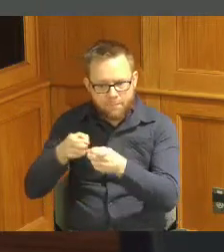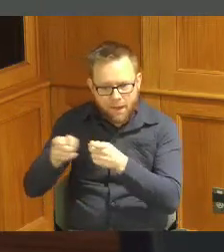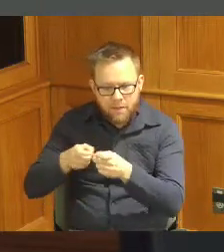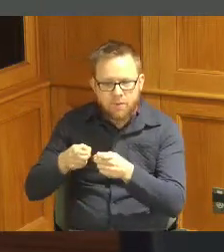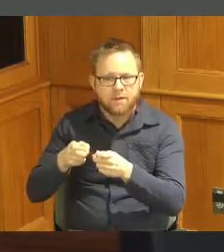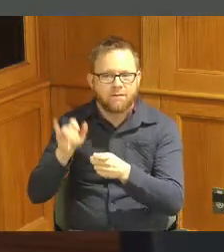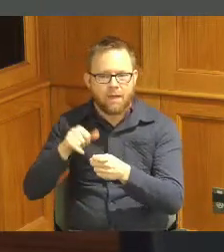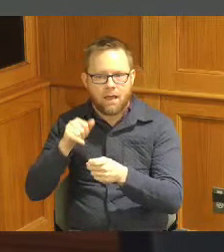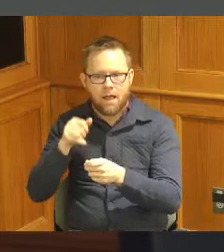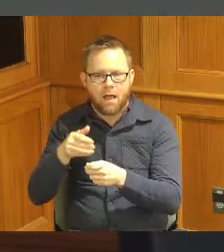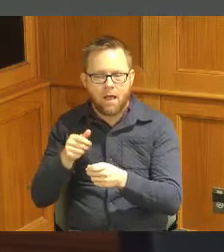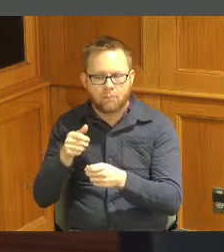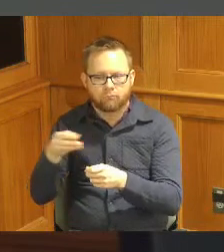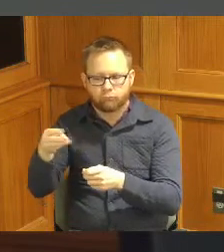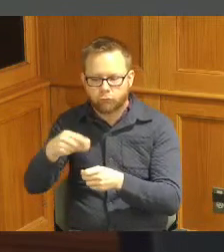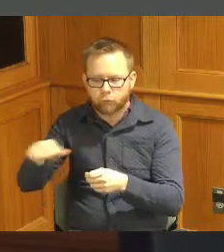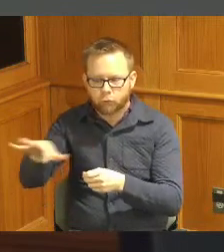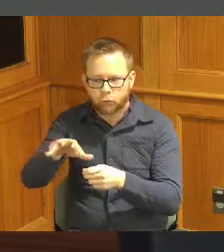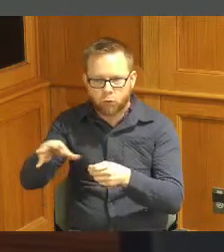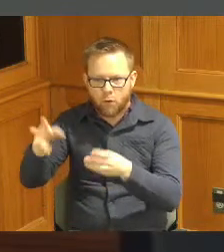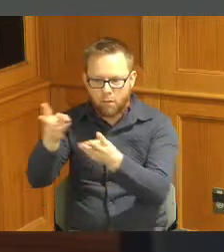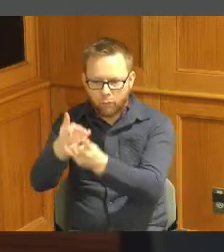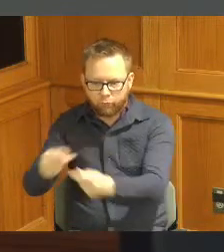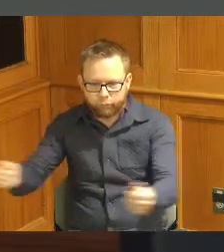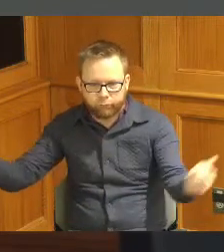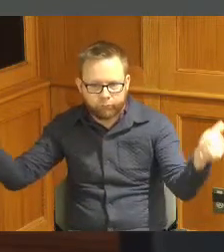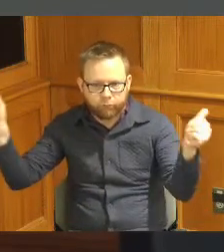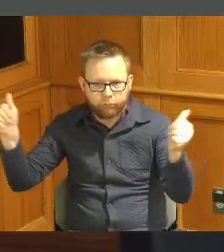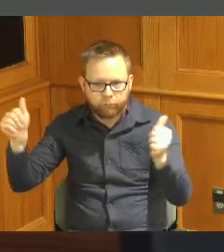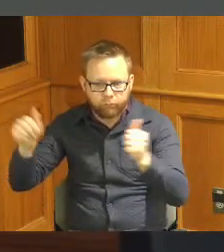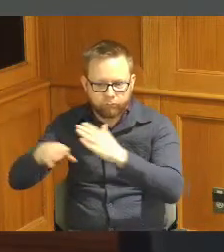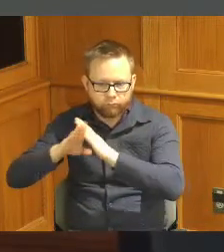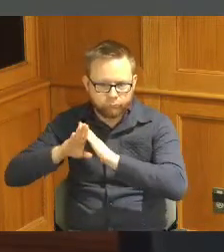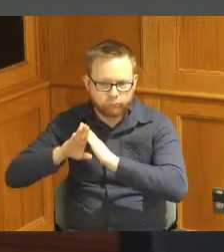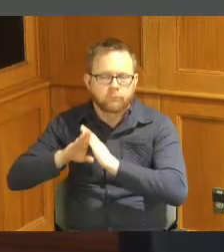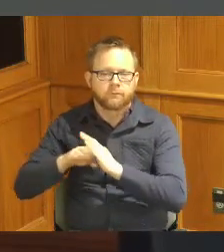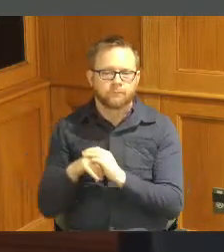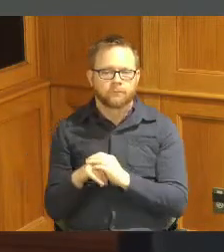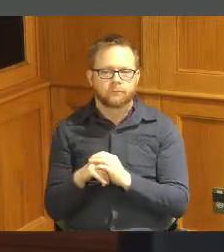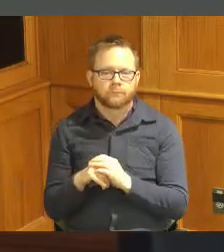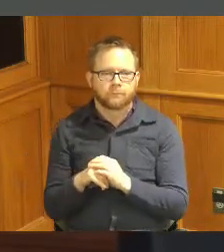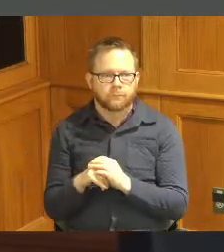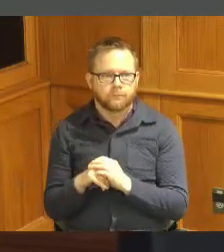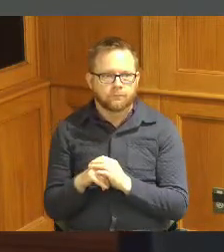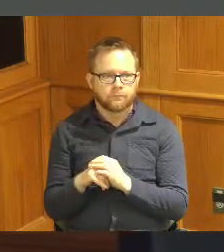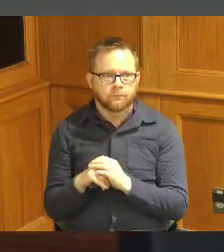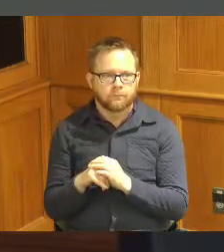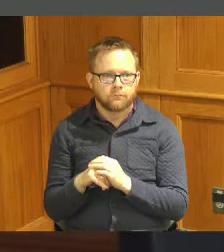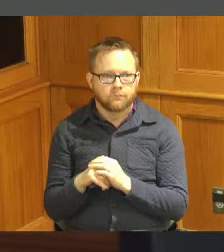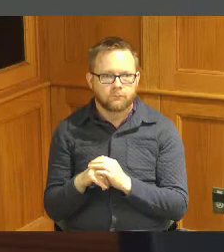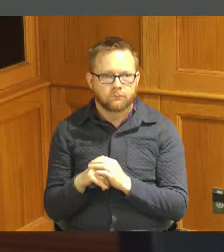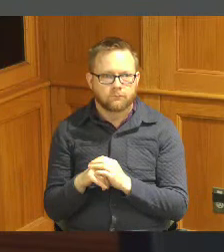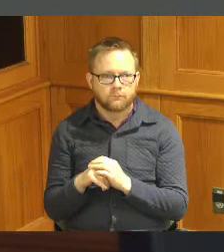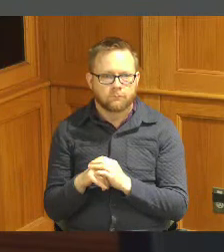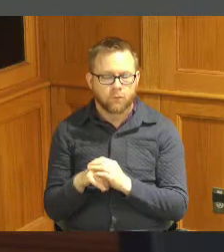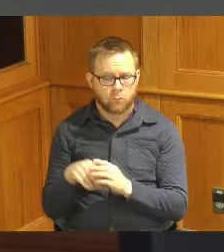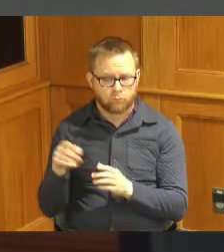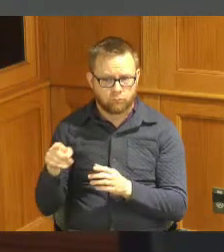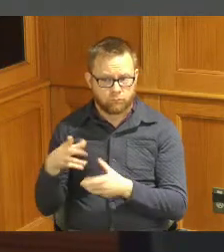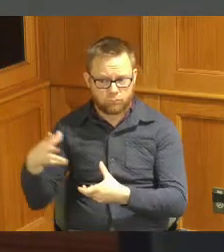erosion or controlling soil erosion they are also a very heavy significant part of our environmental